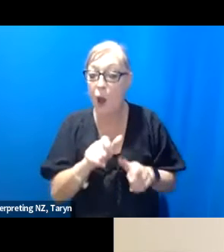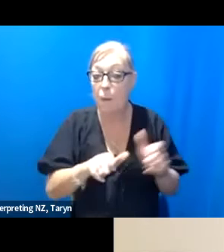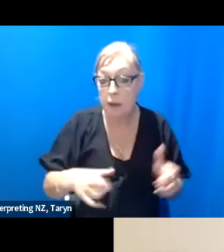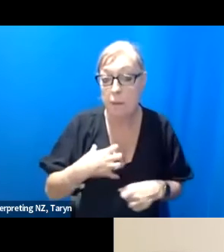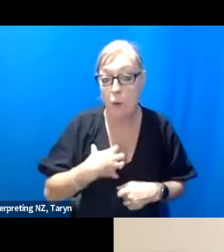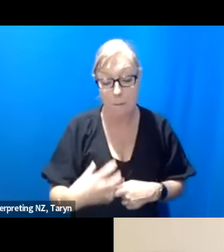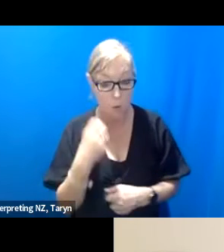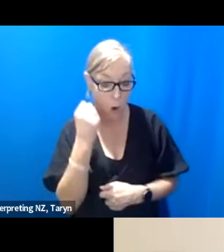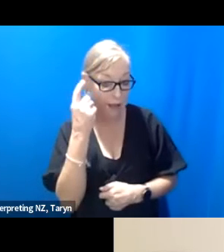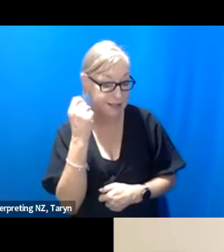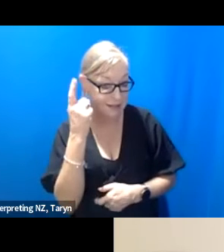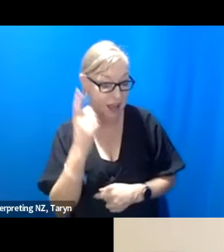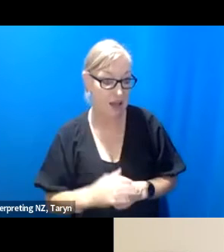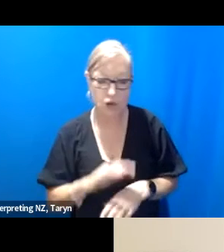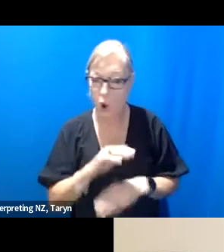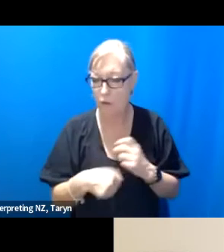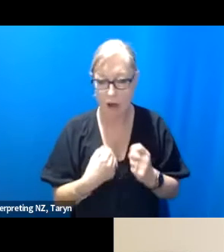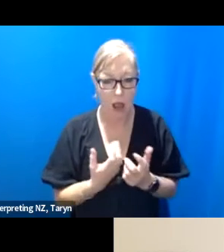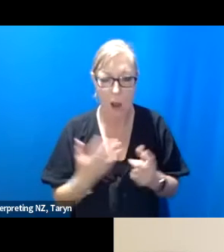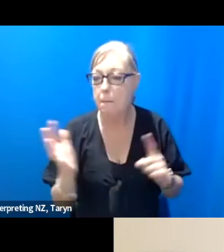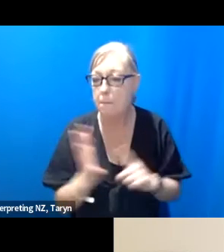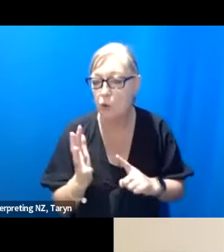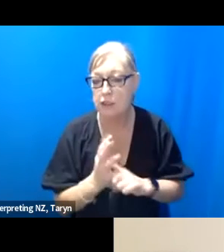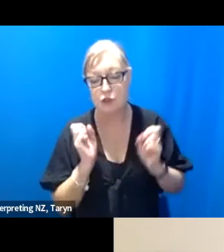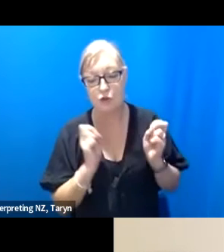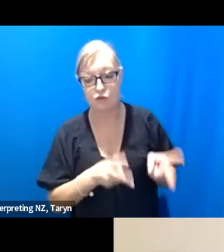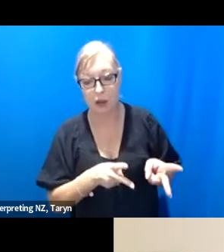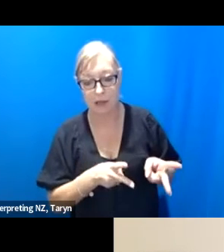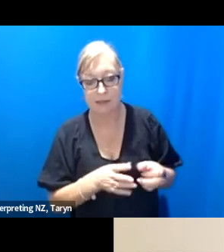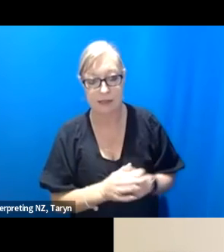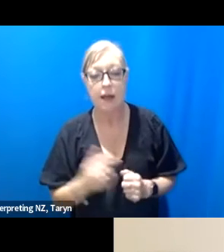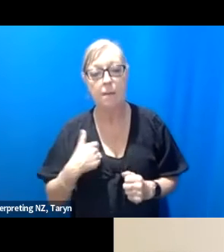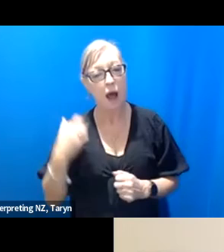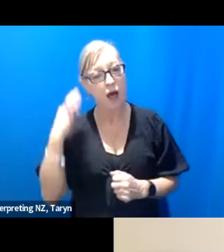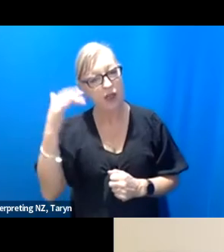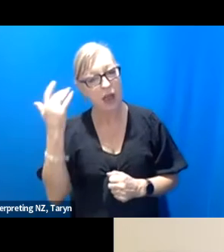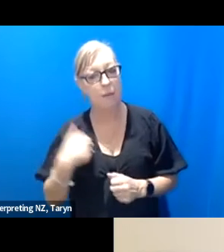the importance of. But particularly thinking of it as an artist in relation to artistic process,